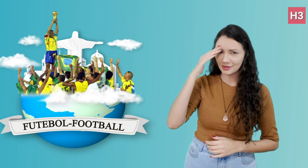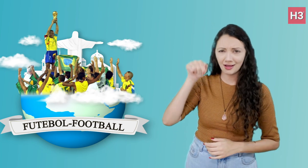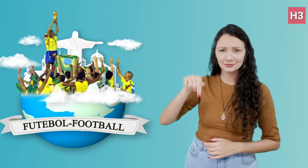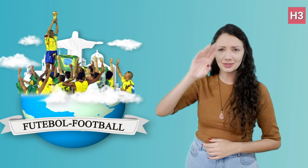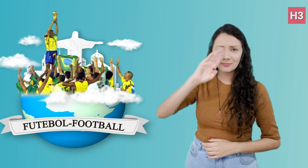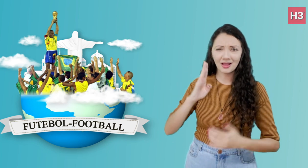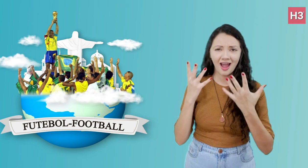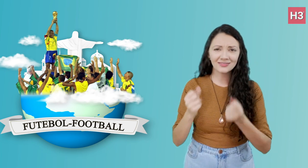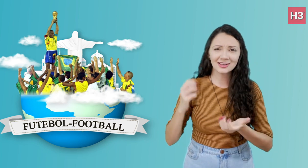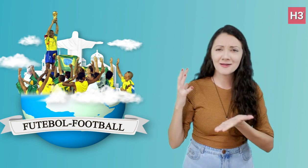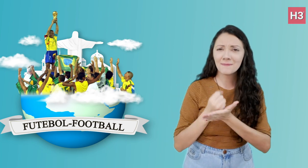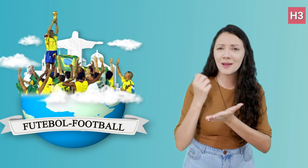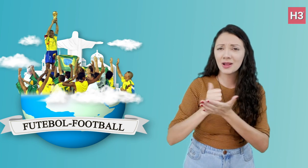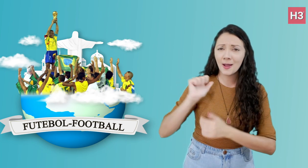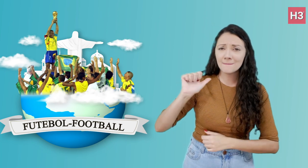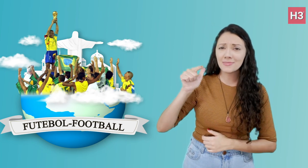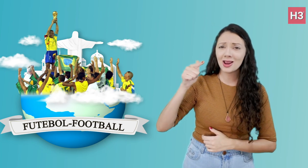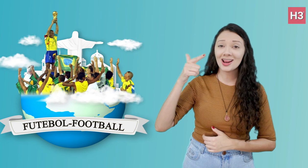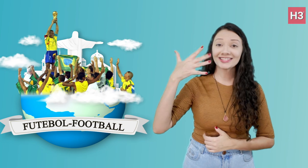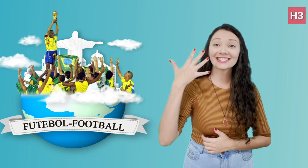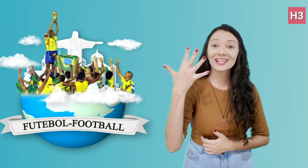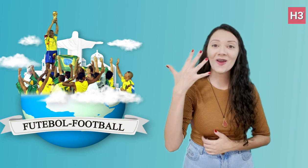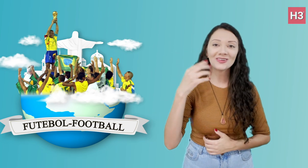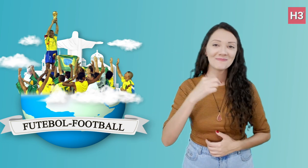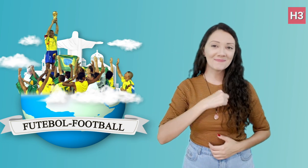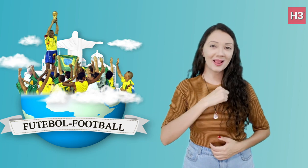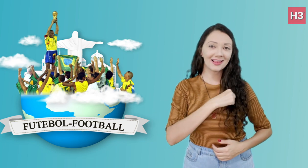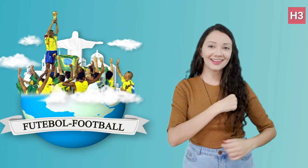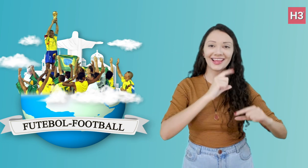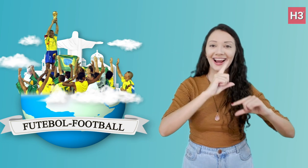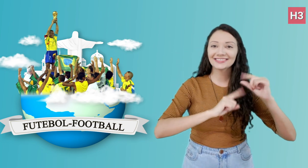The Brazilian national football team has won the